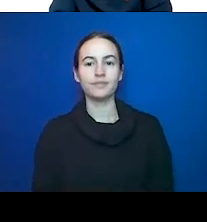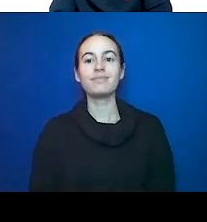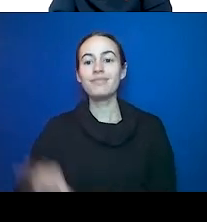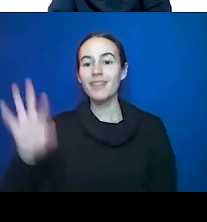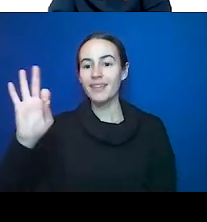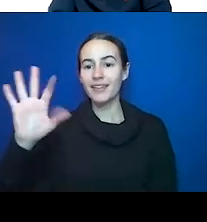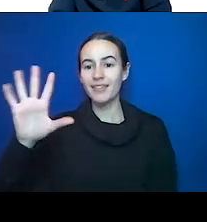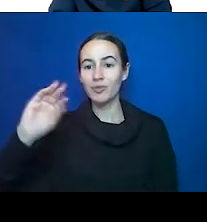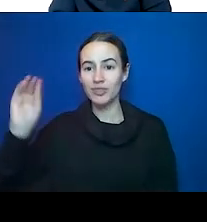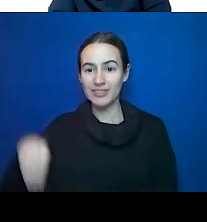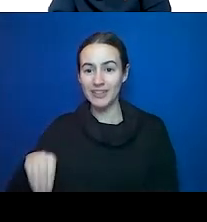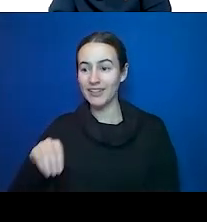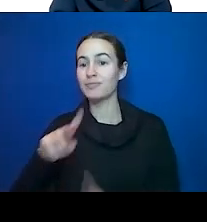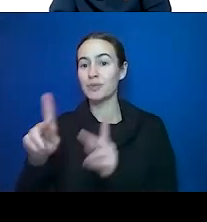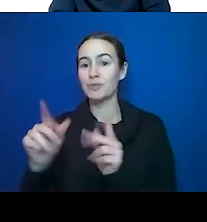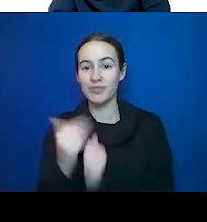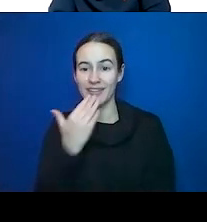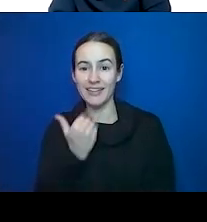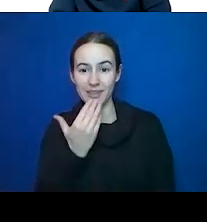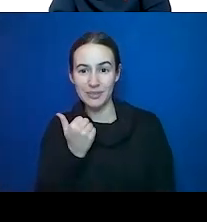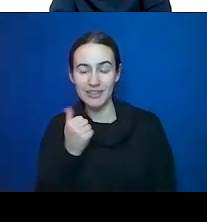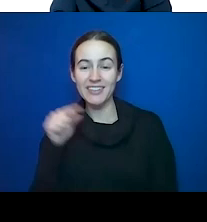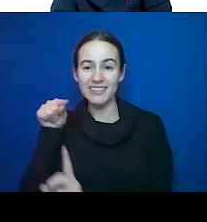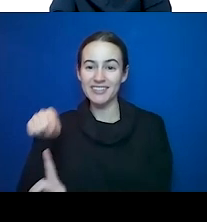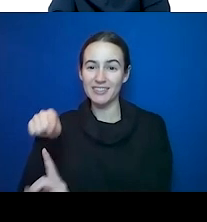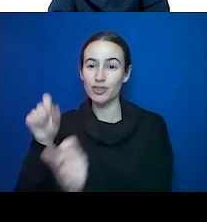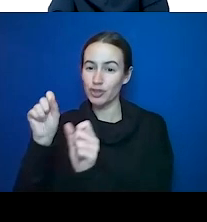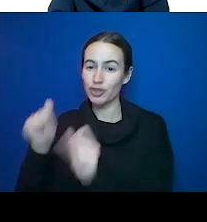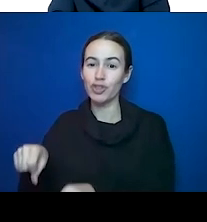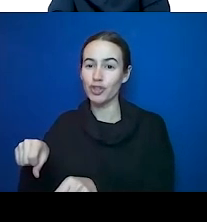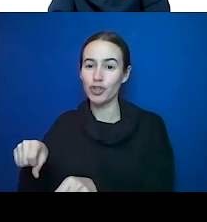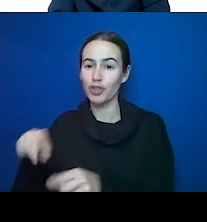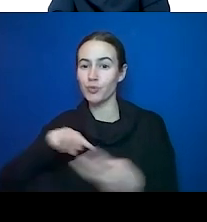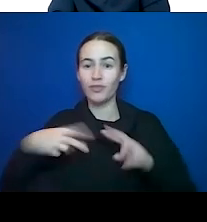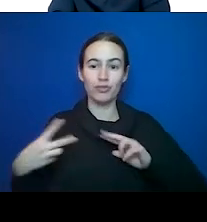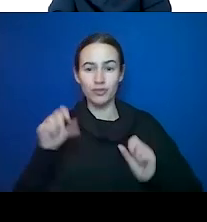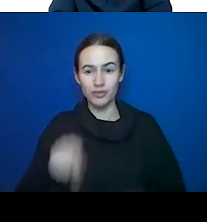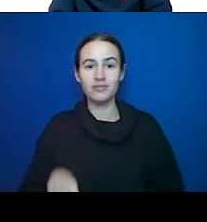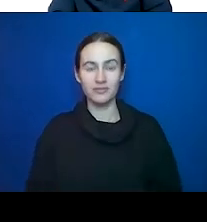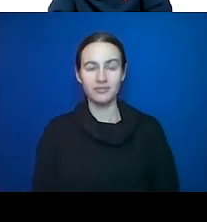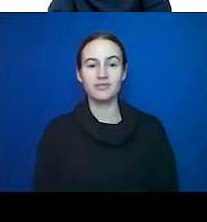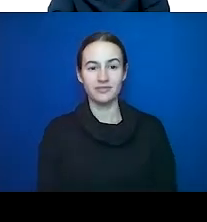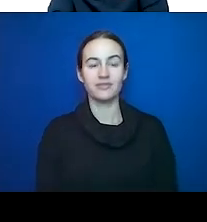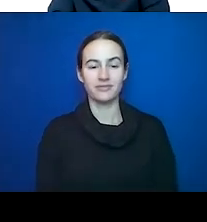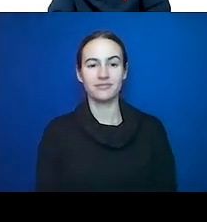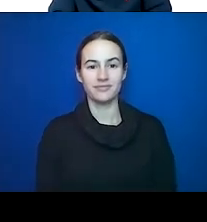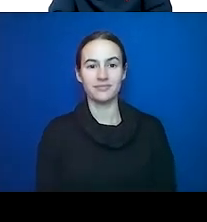diabetes, it's probably potentially reversible. We see this reversing in our lifestyle